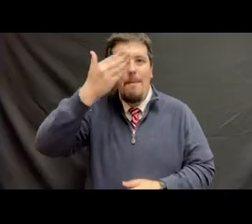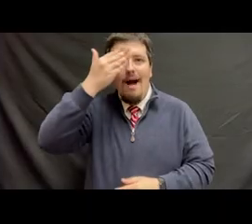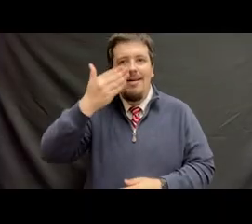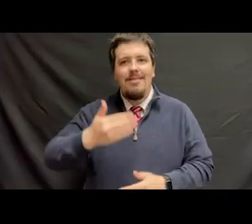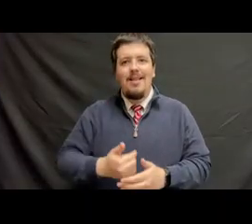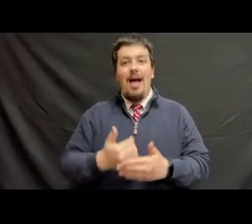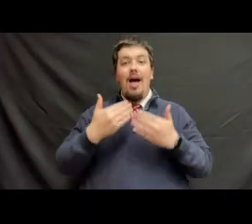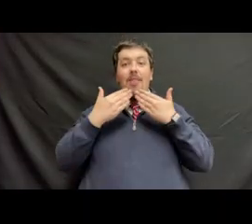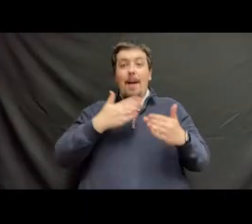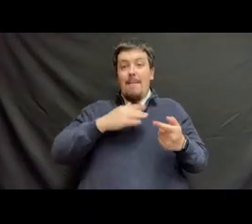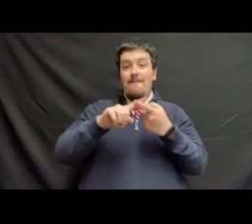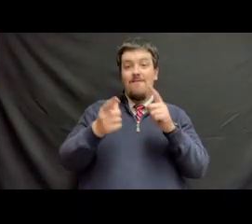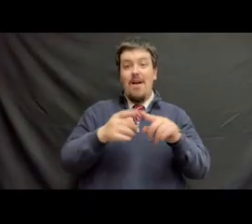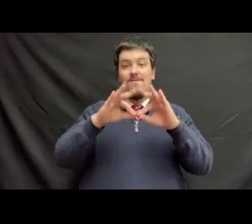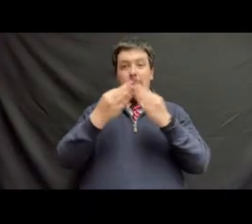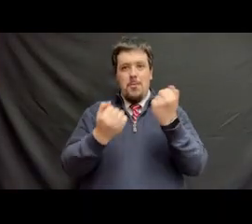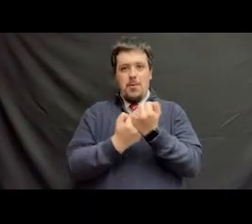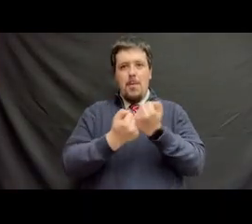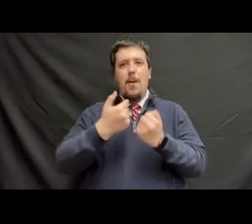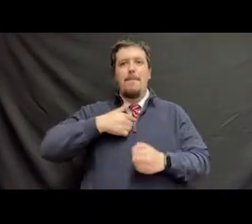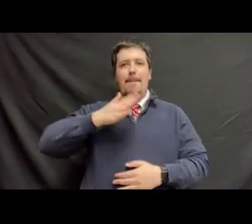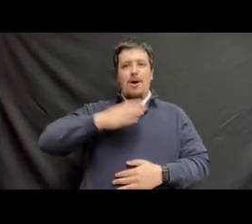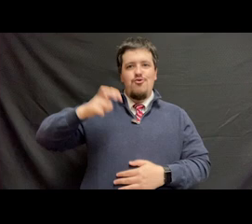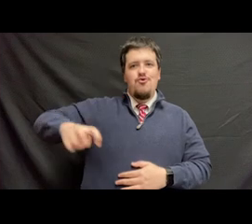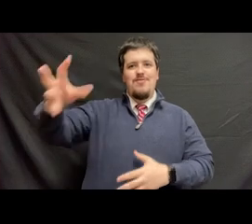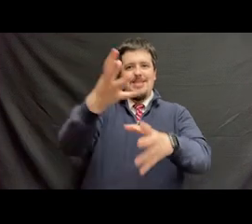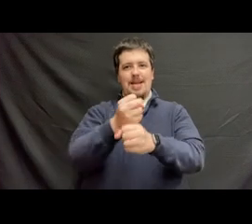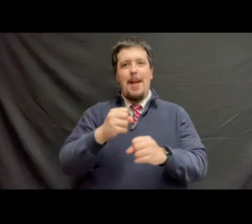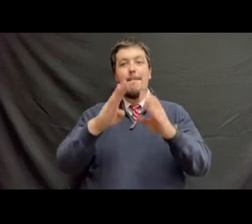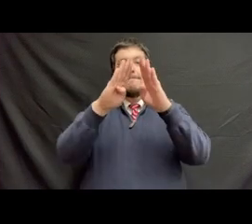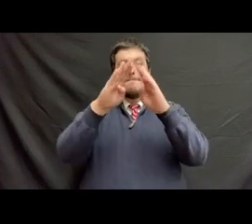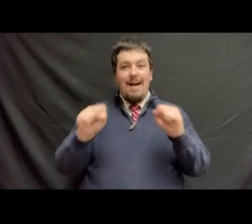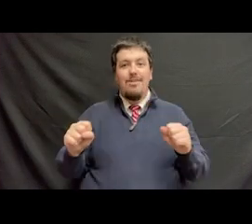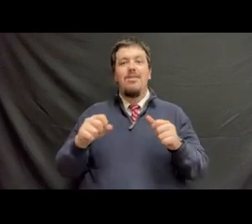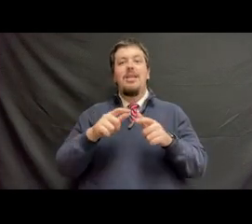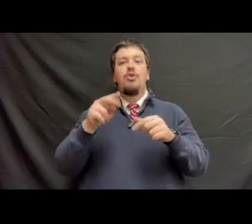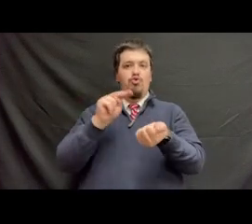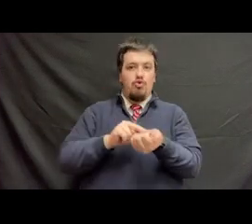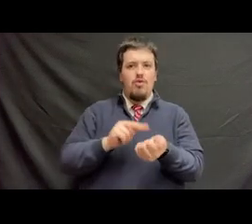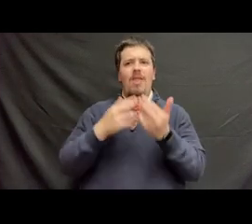I wanna thank my friends and family for supporting me in my journey on receiving my bachelor's of science in nursing.